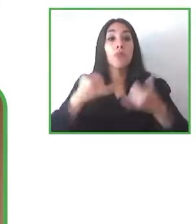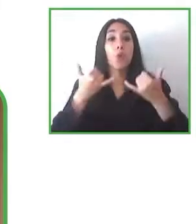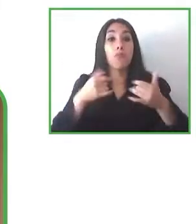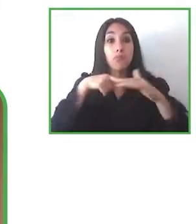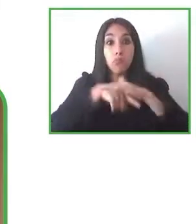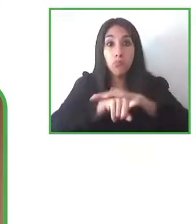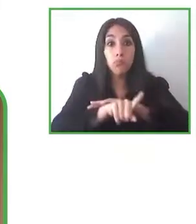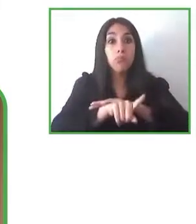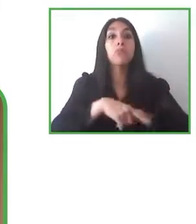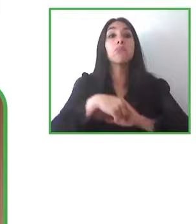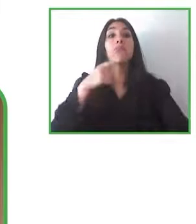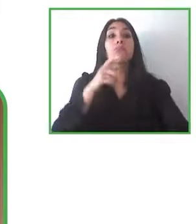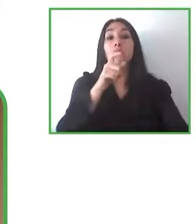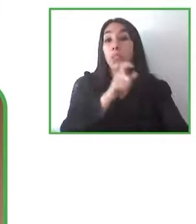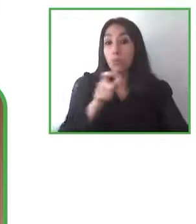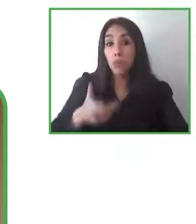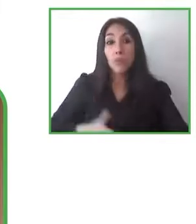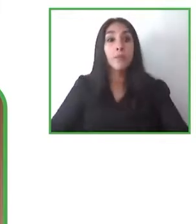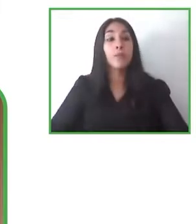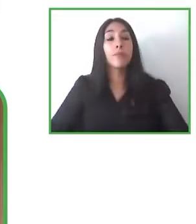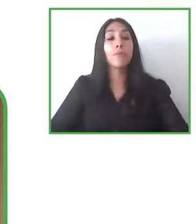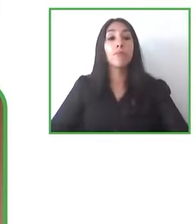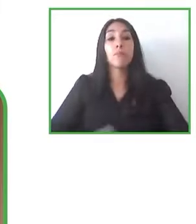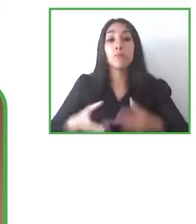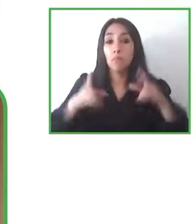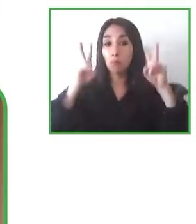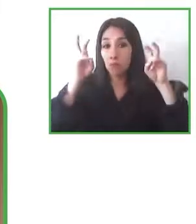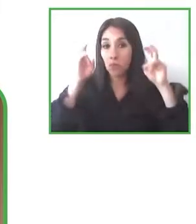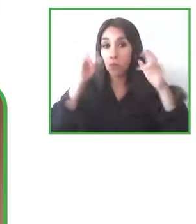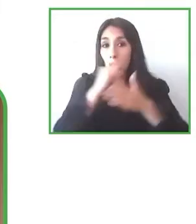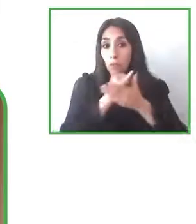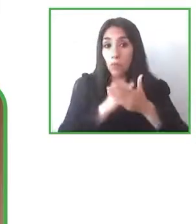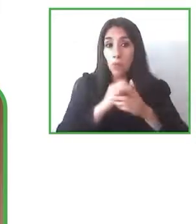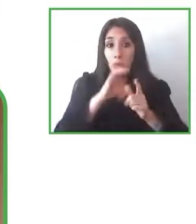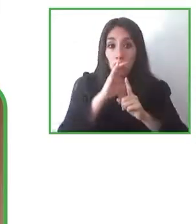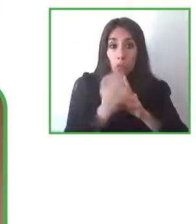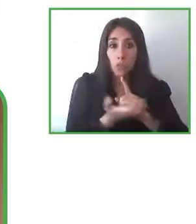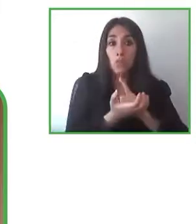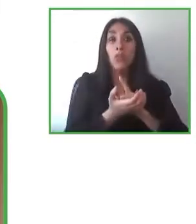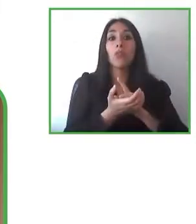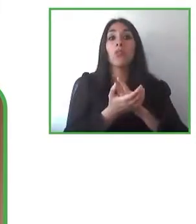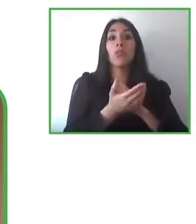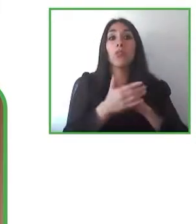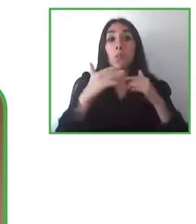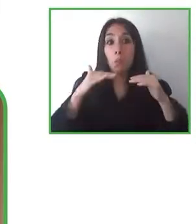are related to the arts and culture it's an important step and